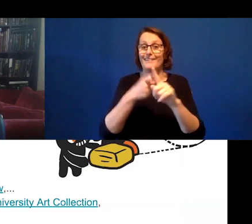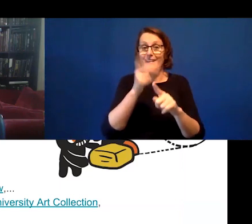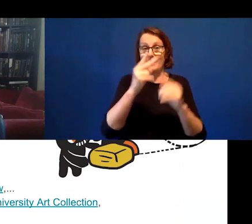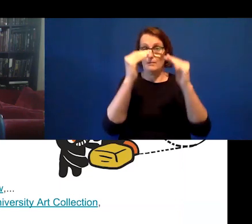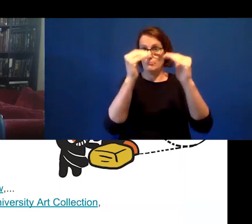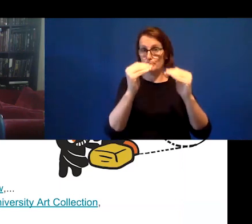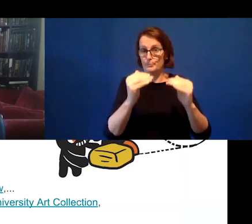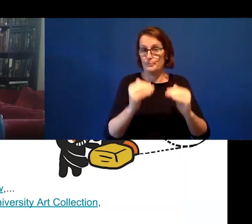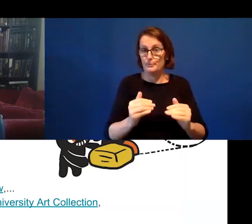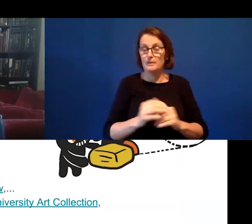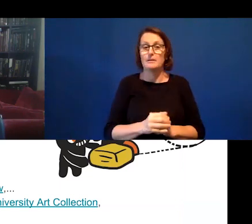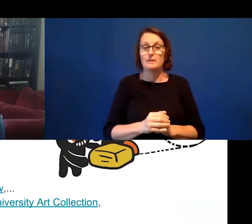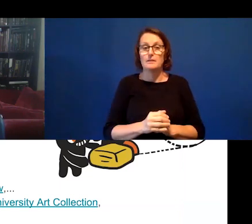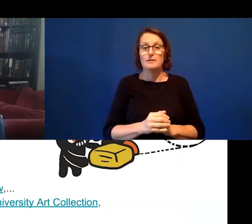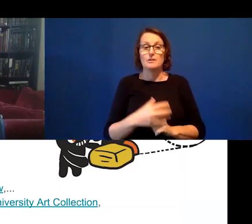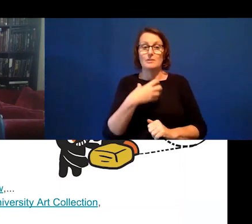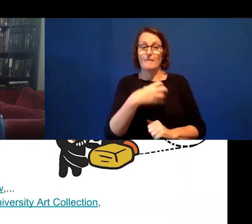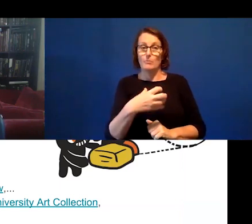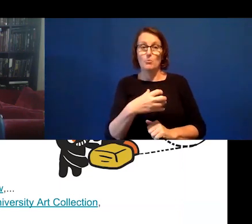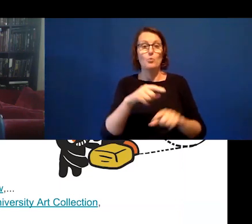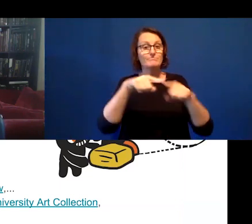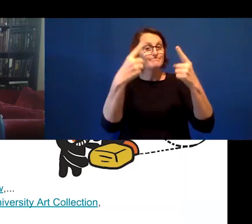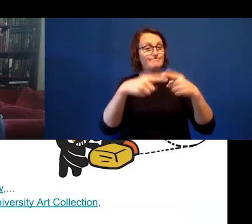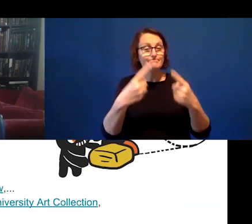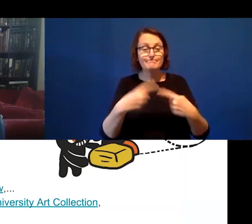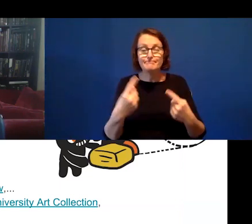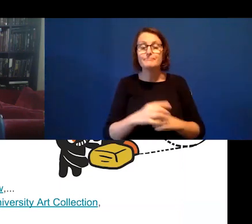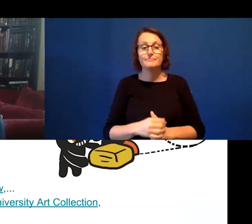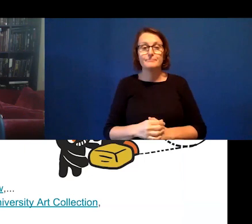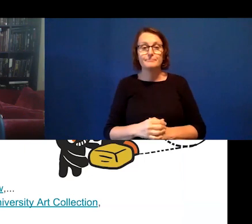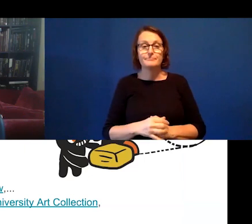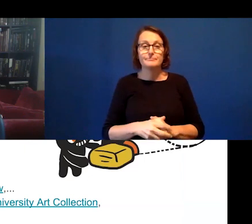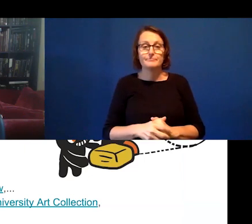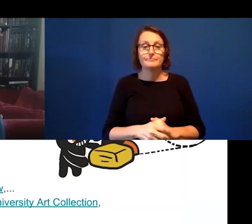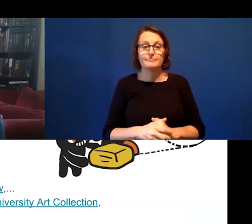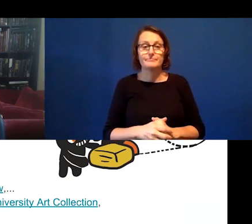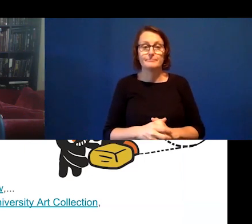So, here are more spaces to add to. Some of these